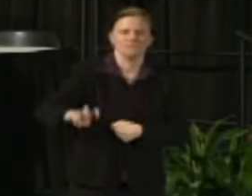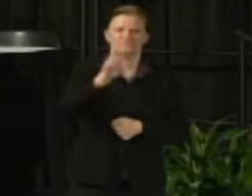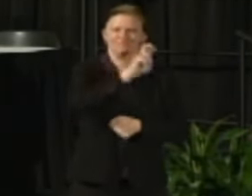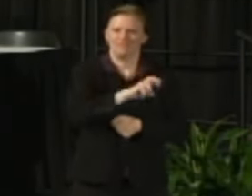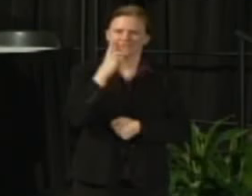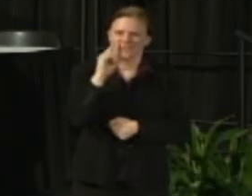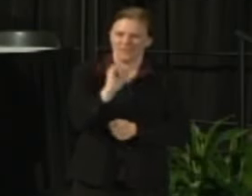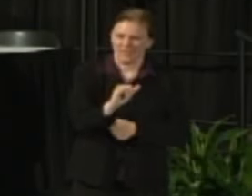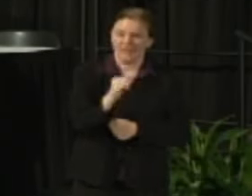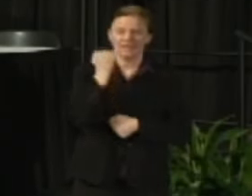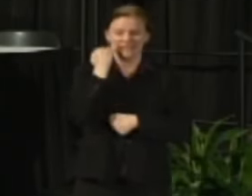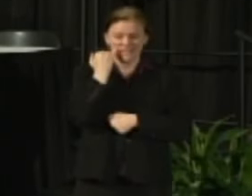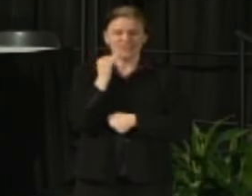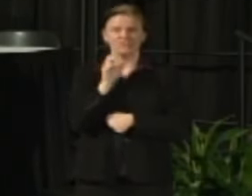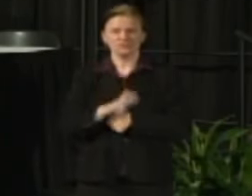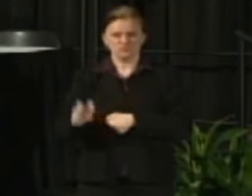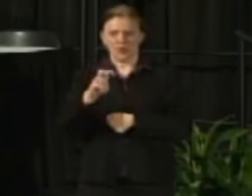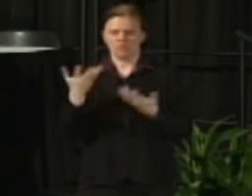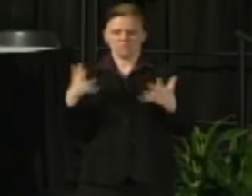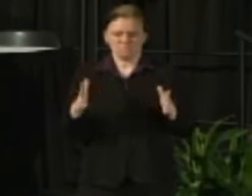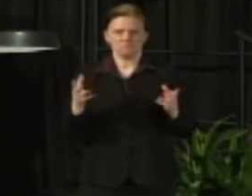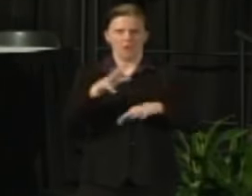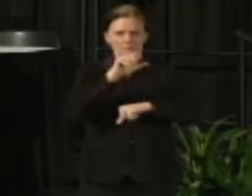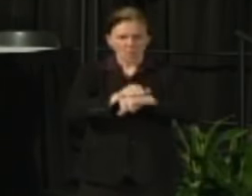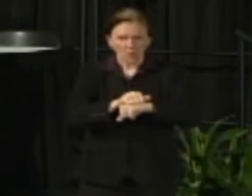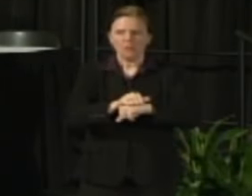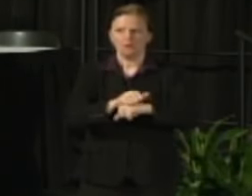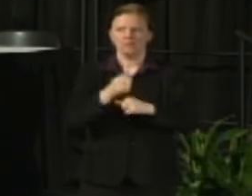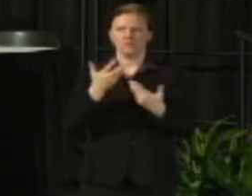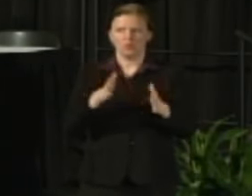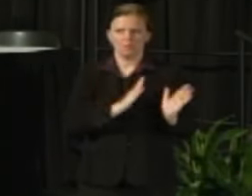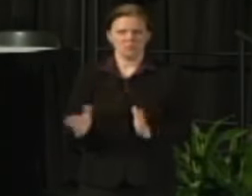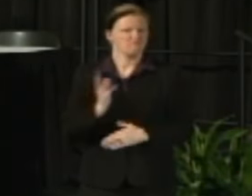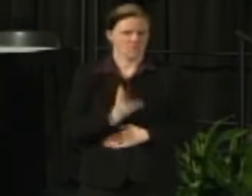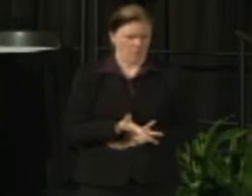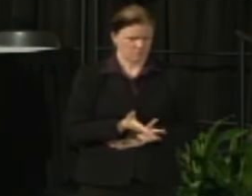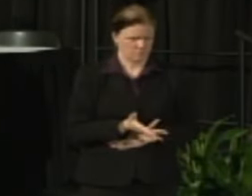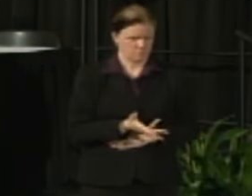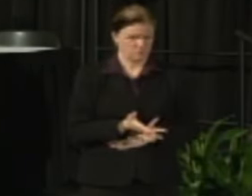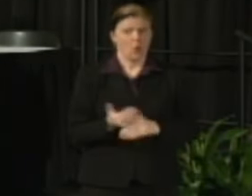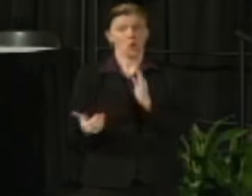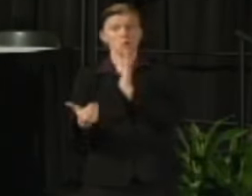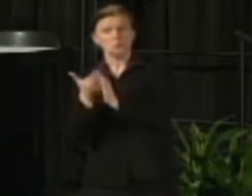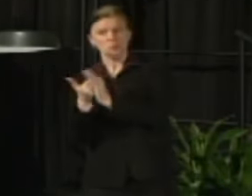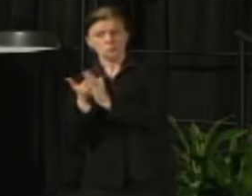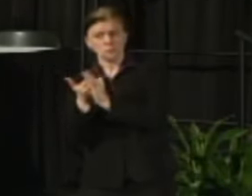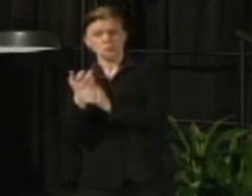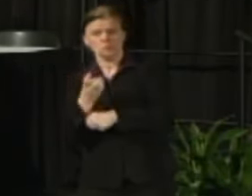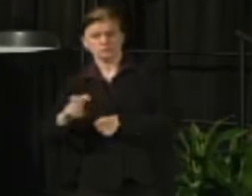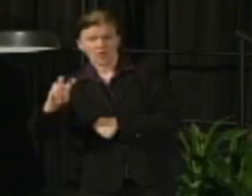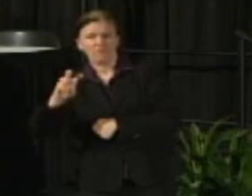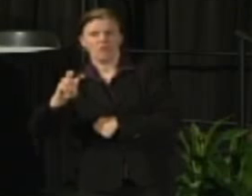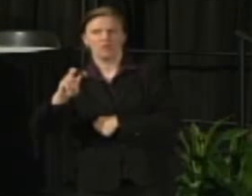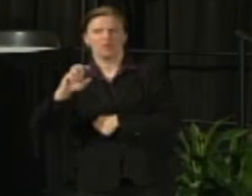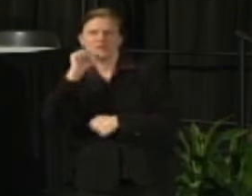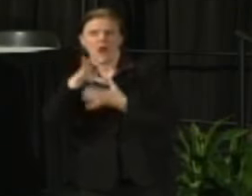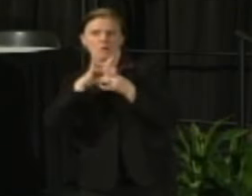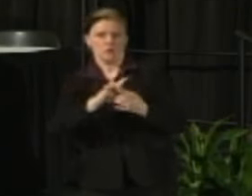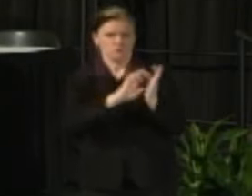that is booked, travel that is underway that's completely fine so I just wanted to clarify this is for non-essential out of state travel.